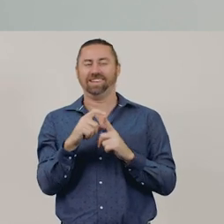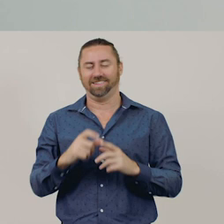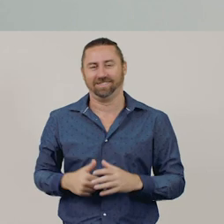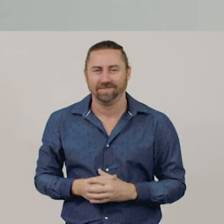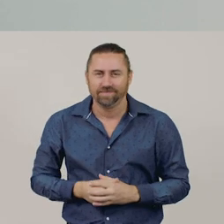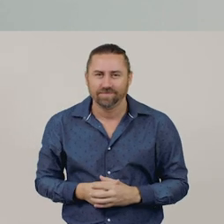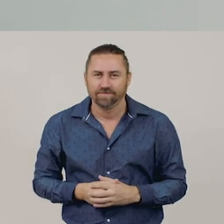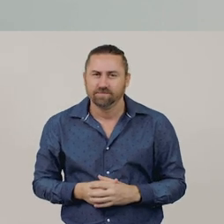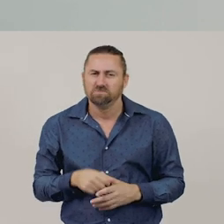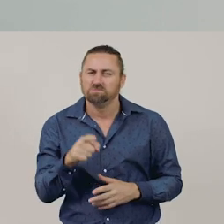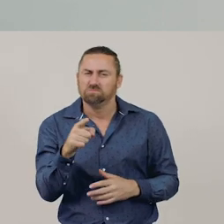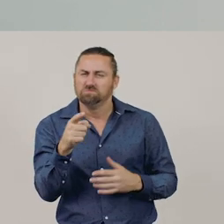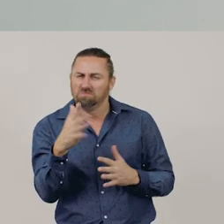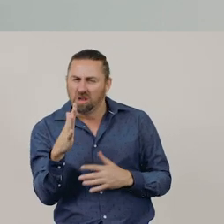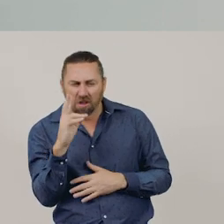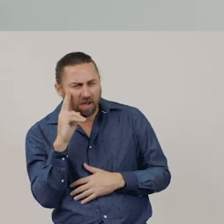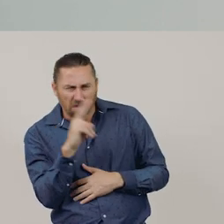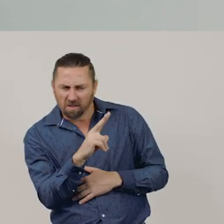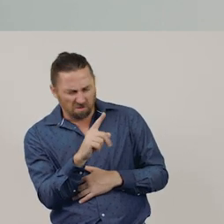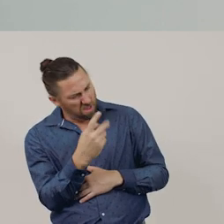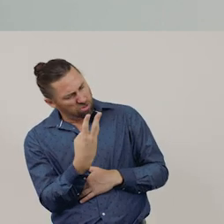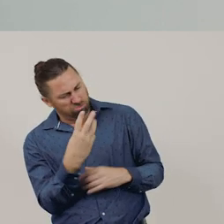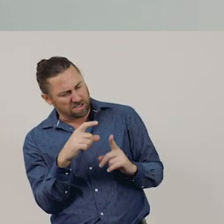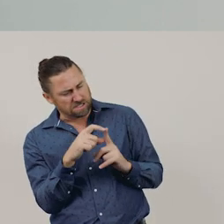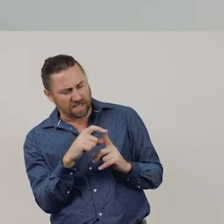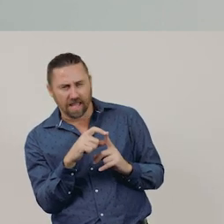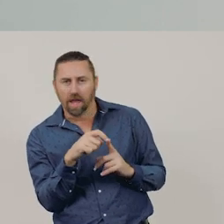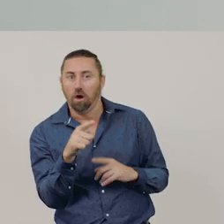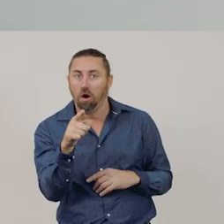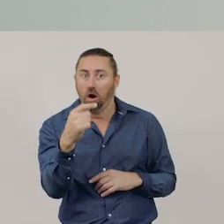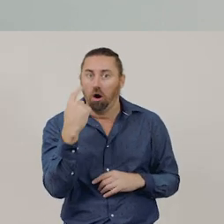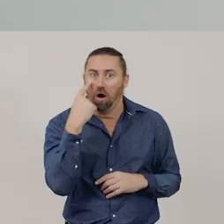You may have heard the term ‘3D’ before. When we watch a movie in 3D,